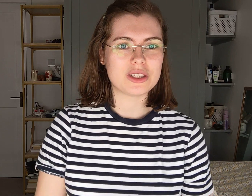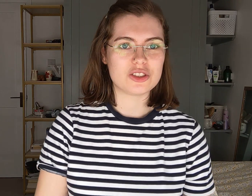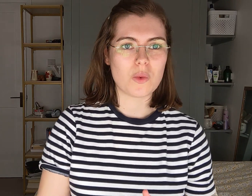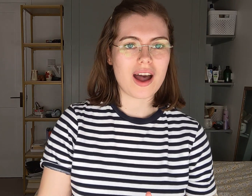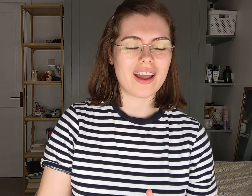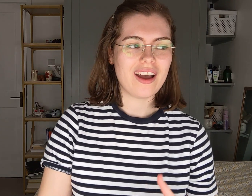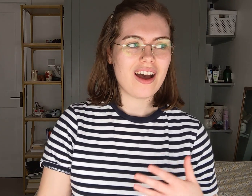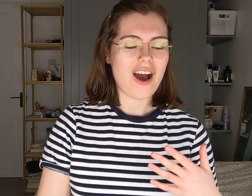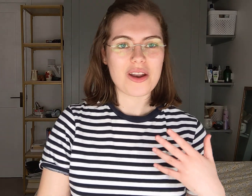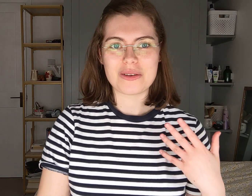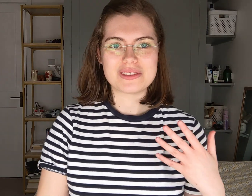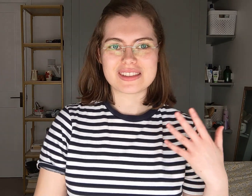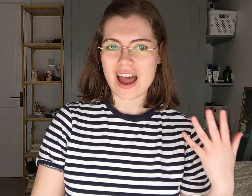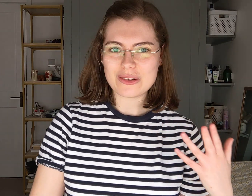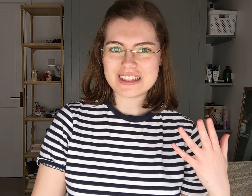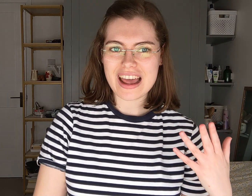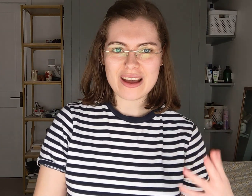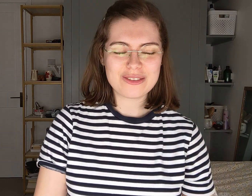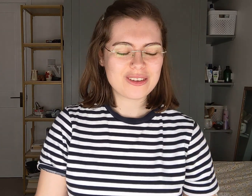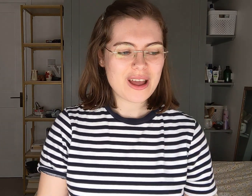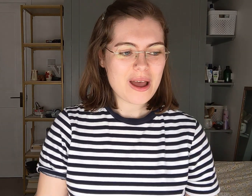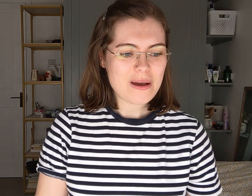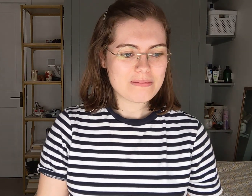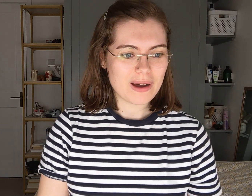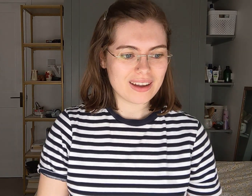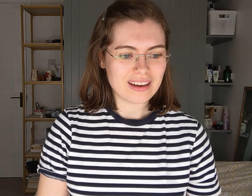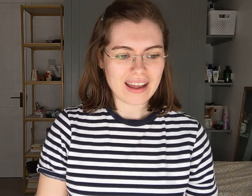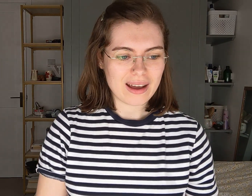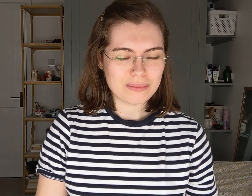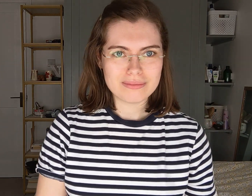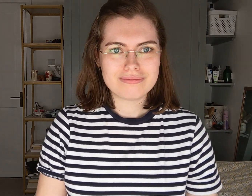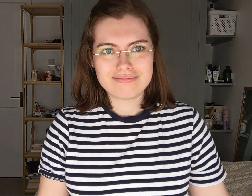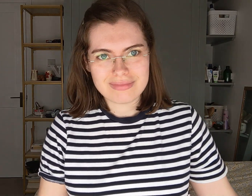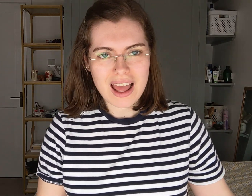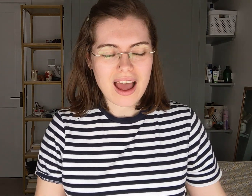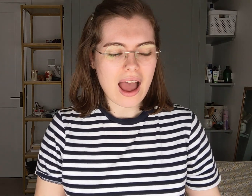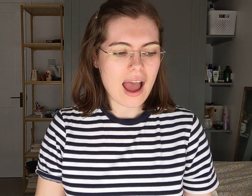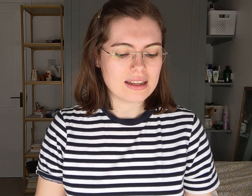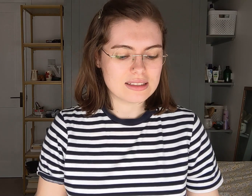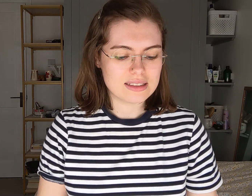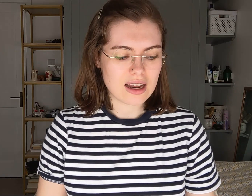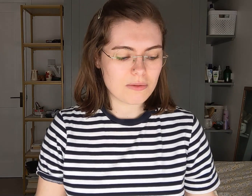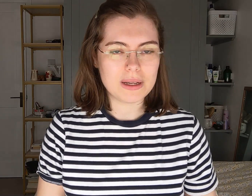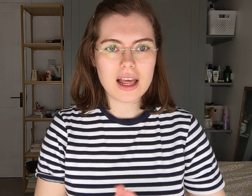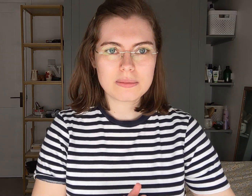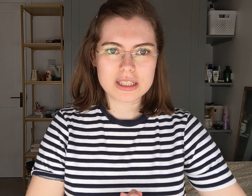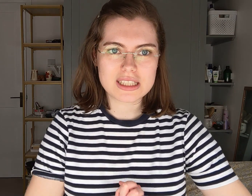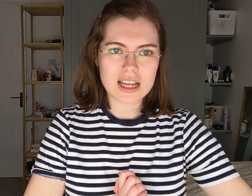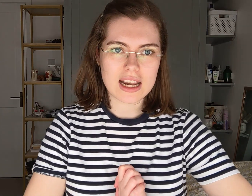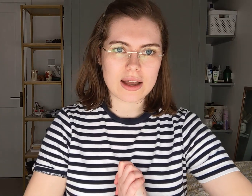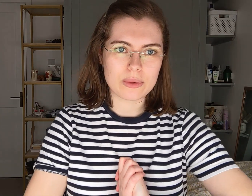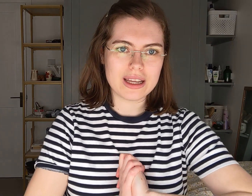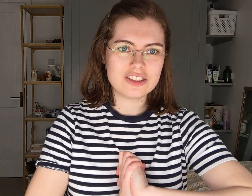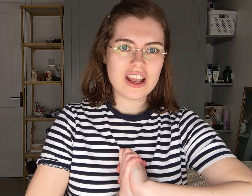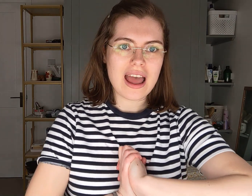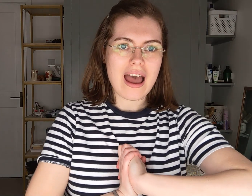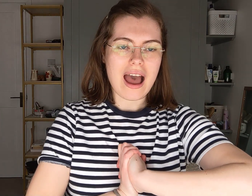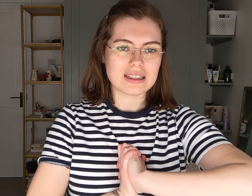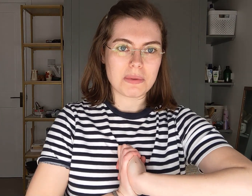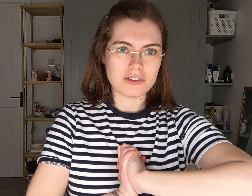which is why I don't sound deaf. But I am.And I've been learning British Sign Language as part